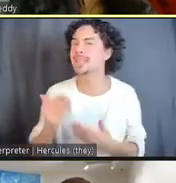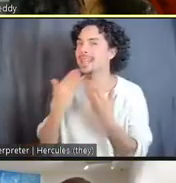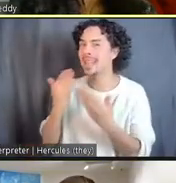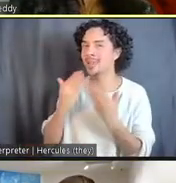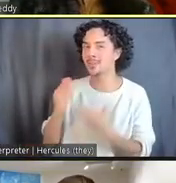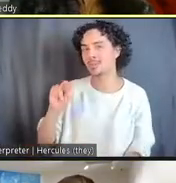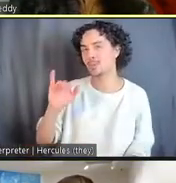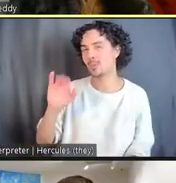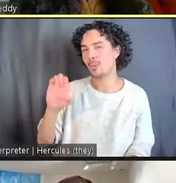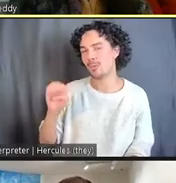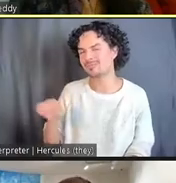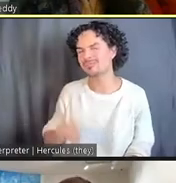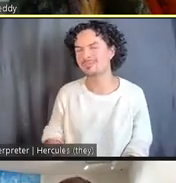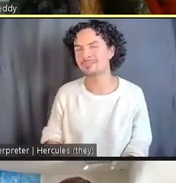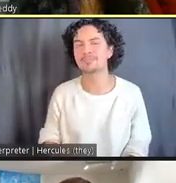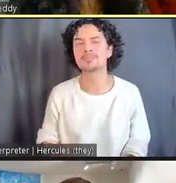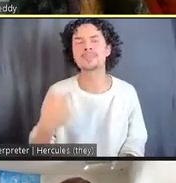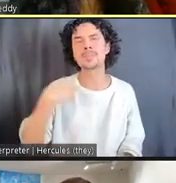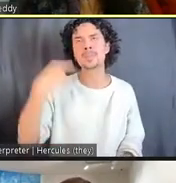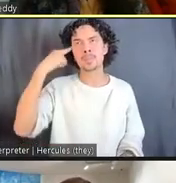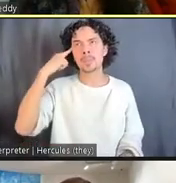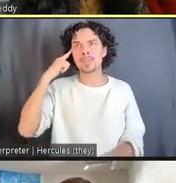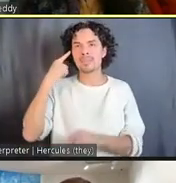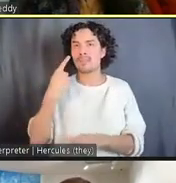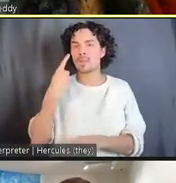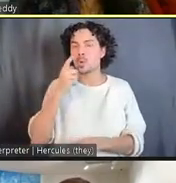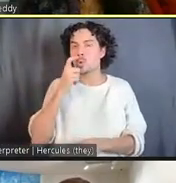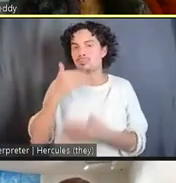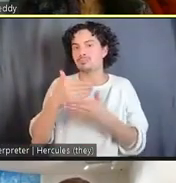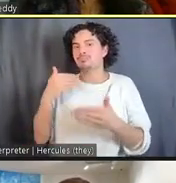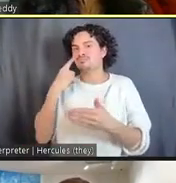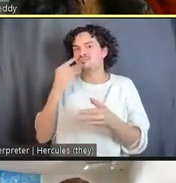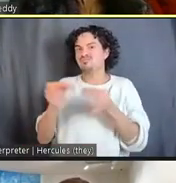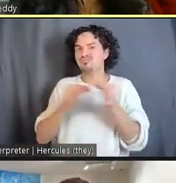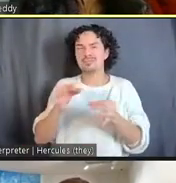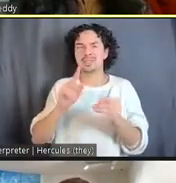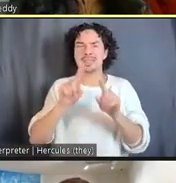So, I thought what Maria said about the different relationships really was a